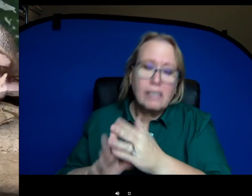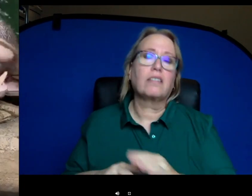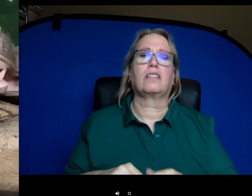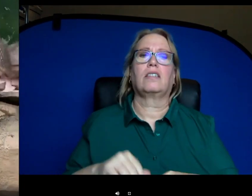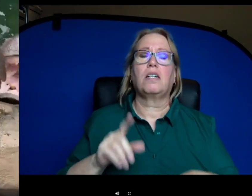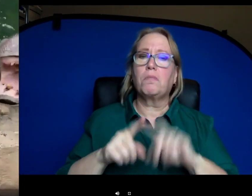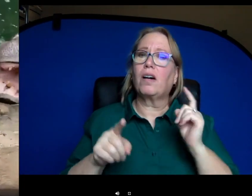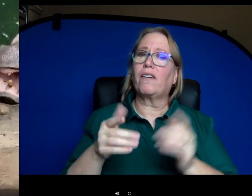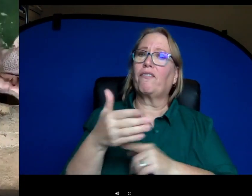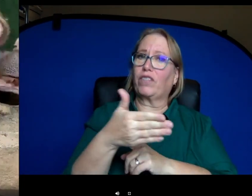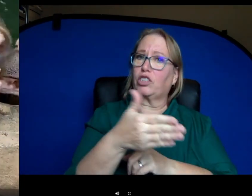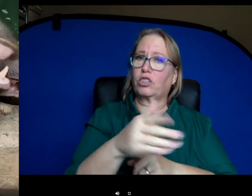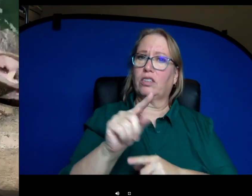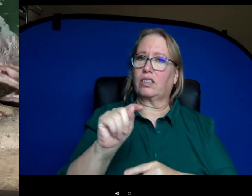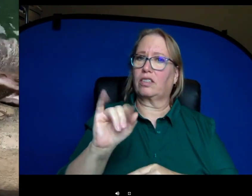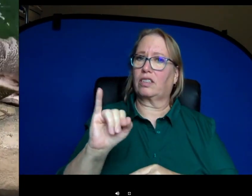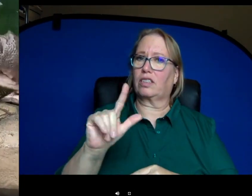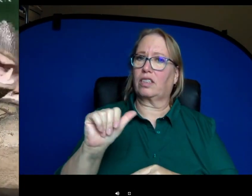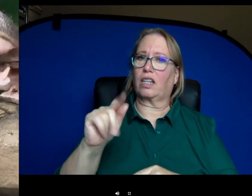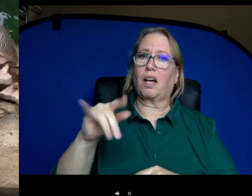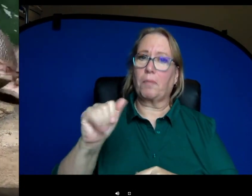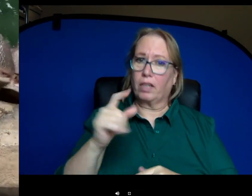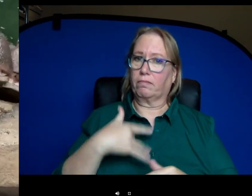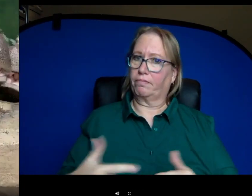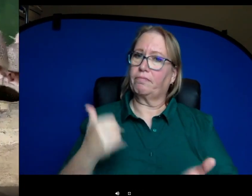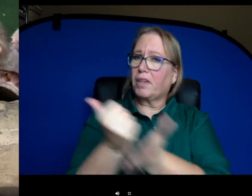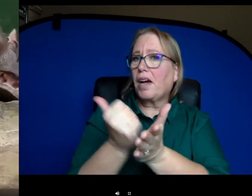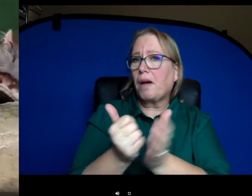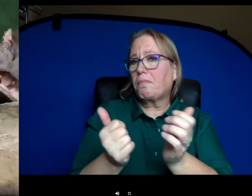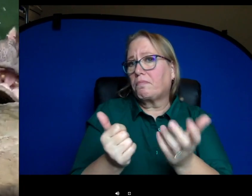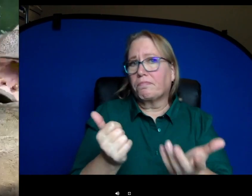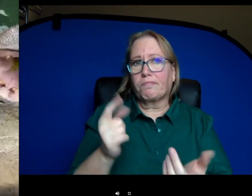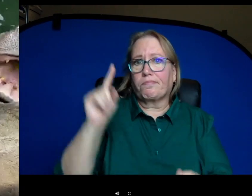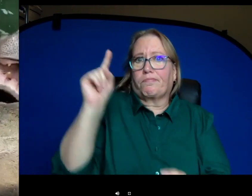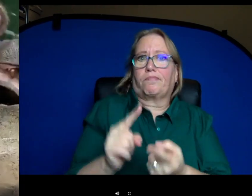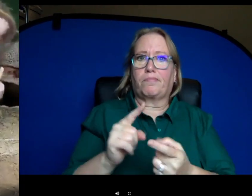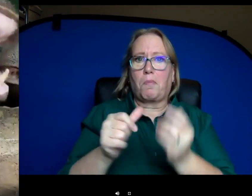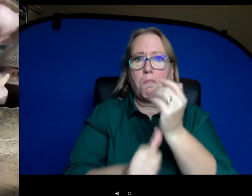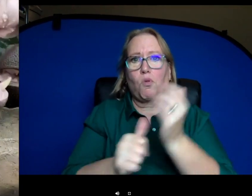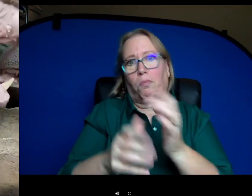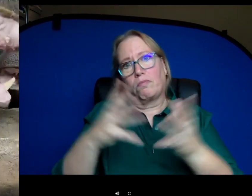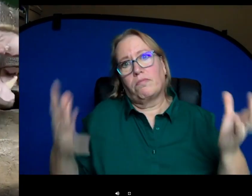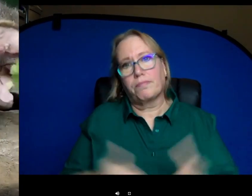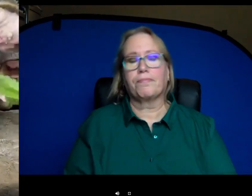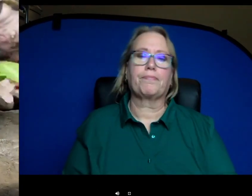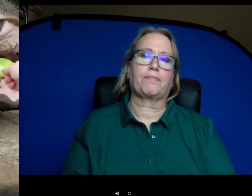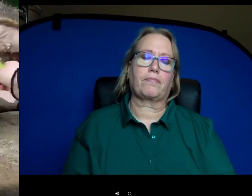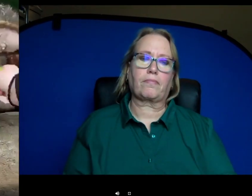help eat some of that hippo poop, which is kind of crazy. So Fiona and Bebe are the only two